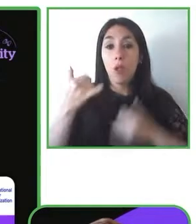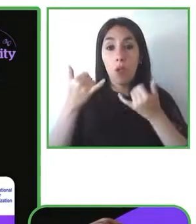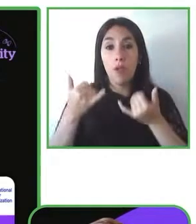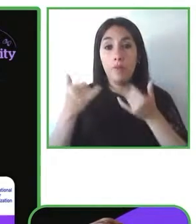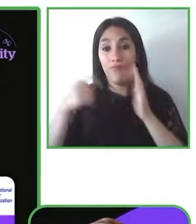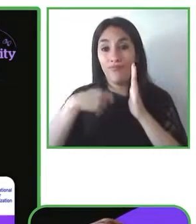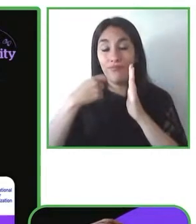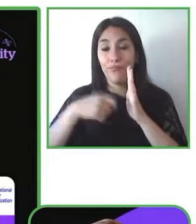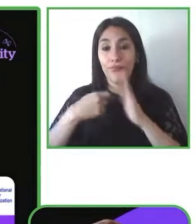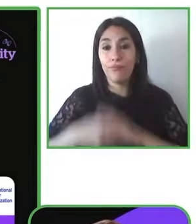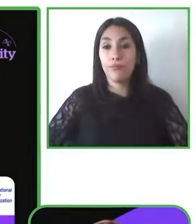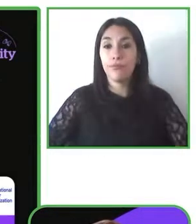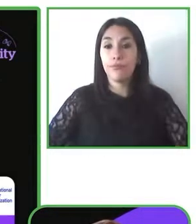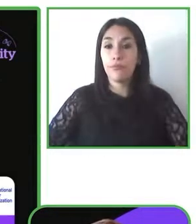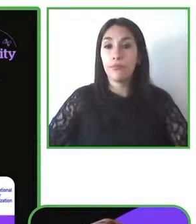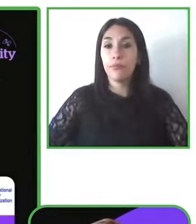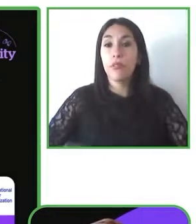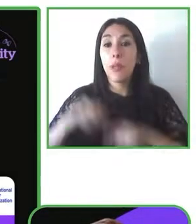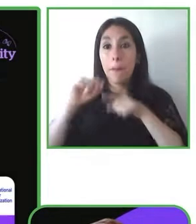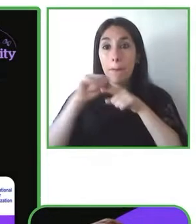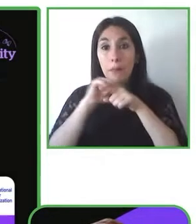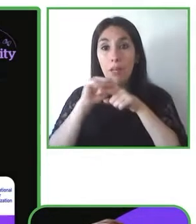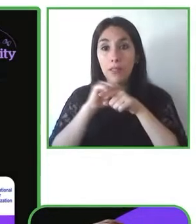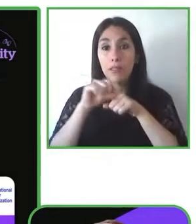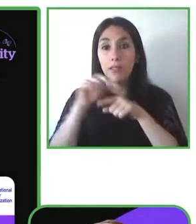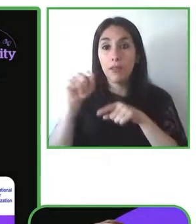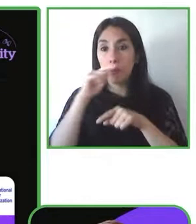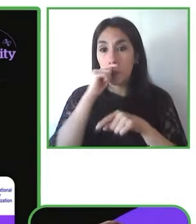supports to analyse deliver accessibility with the different work streams.